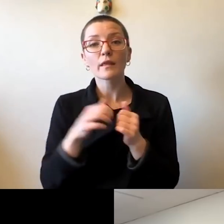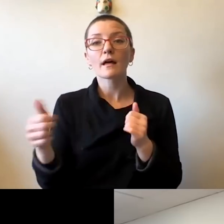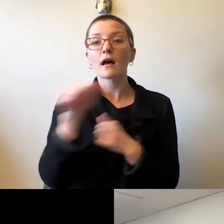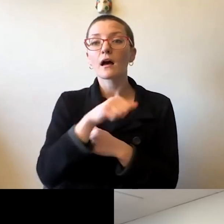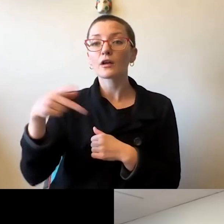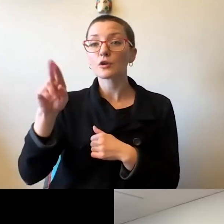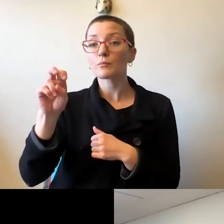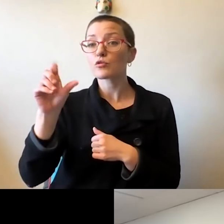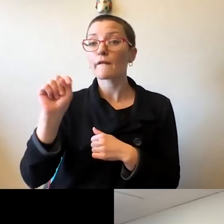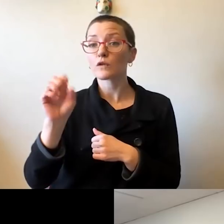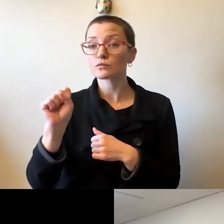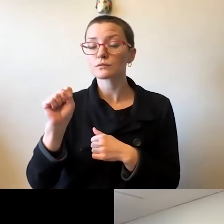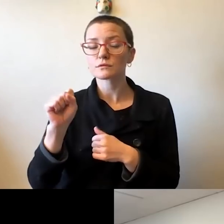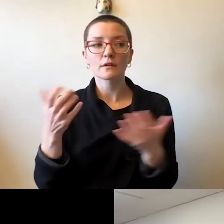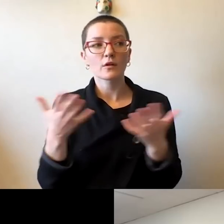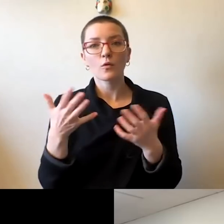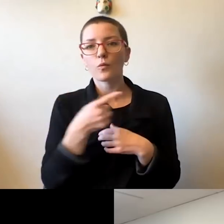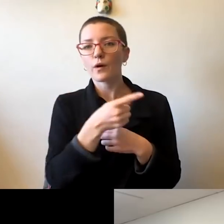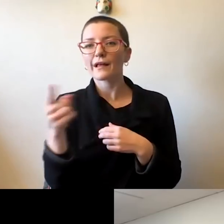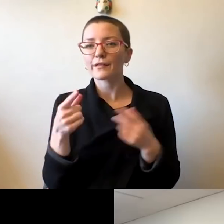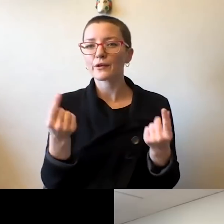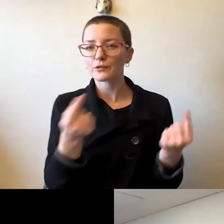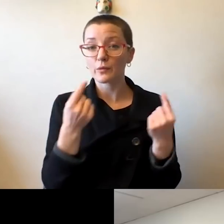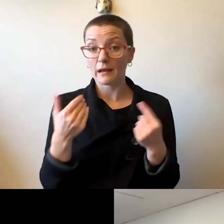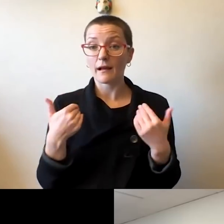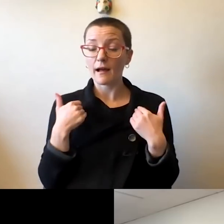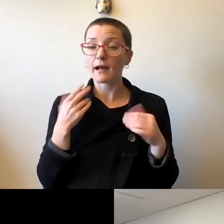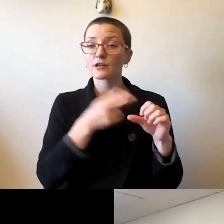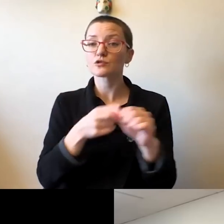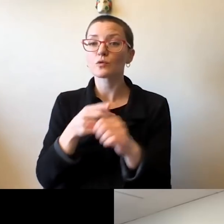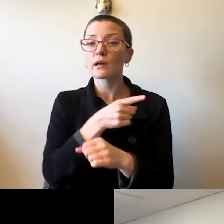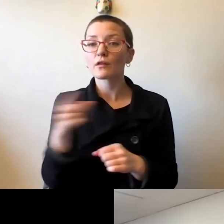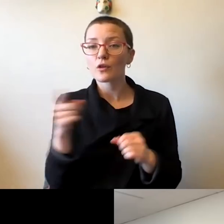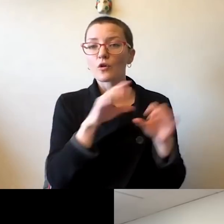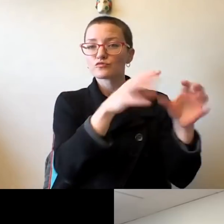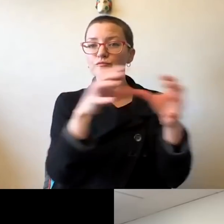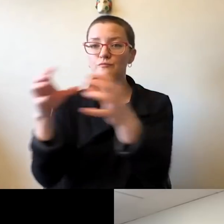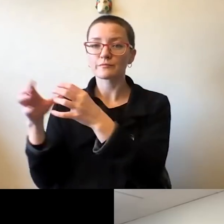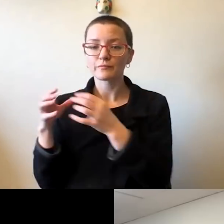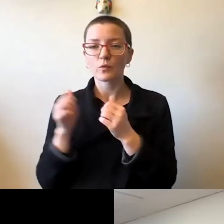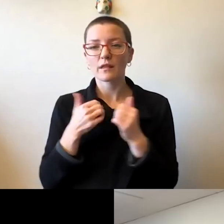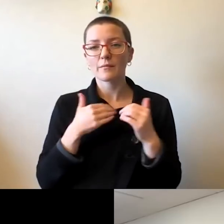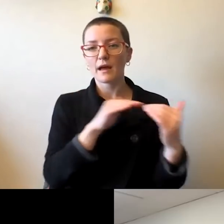and around the nation. And I have the same opportunity to have similar discussions with my colleagues across the nation.